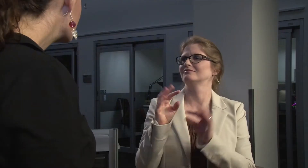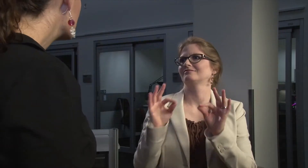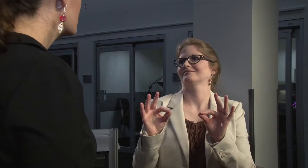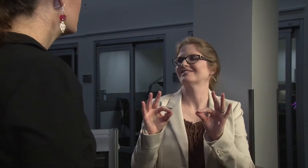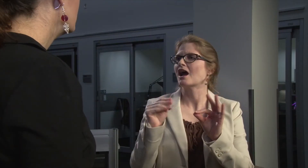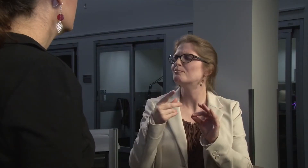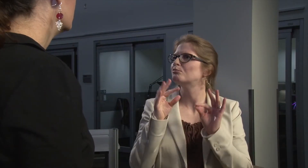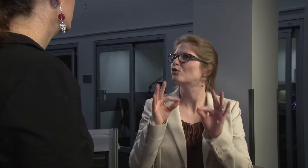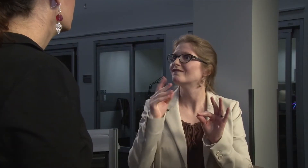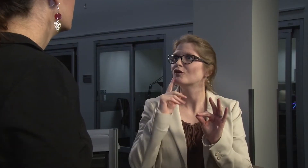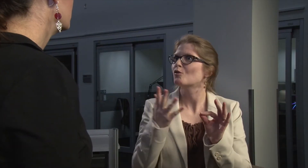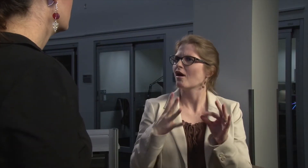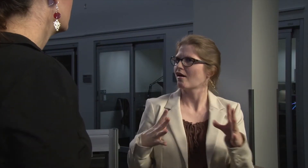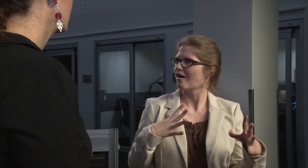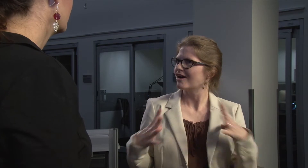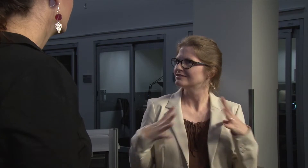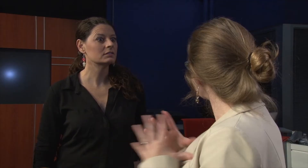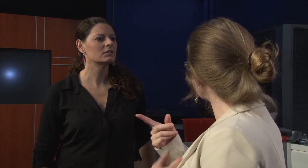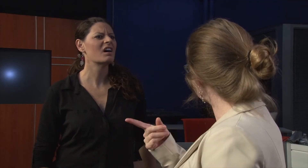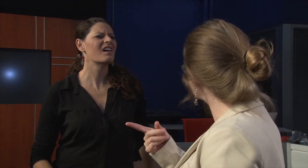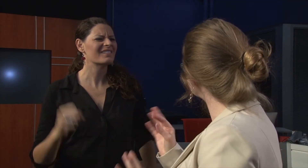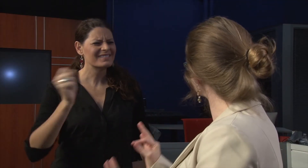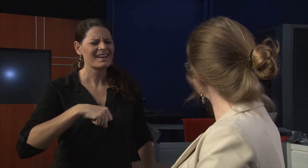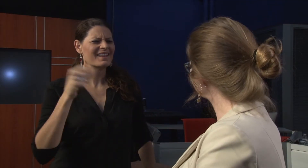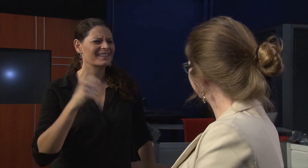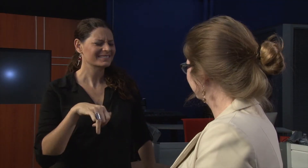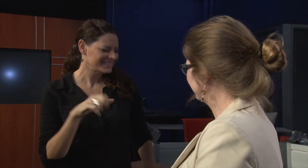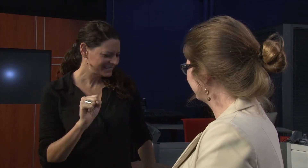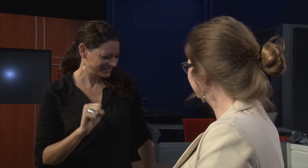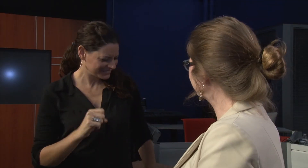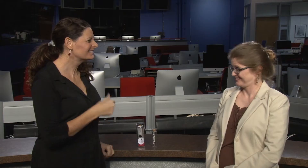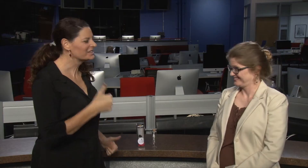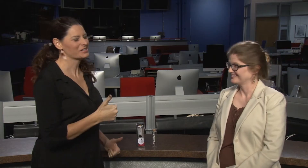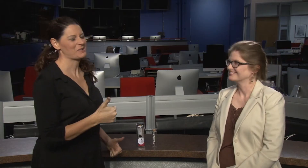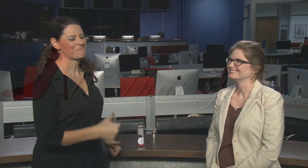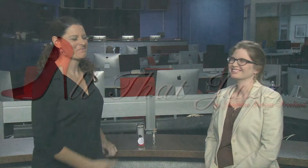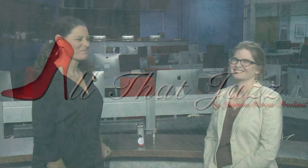I feel like these would make for a great holiday gift! Yes! They definitely would!